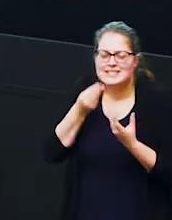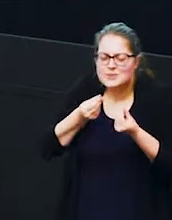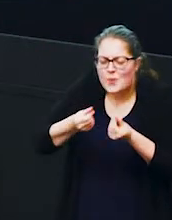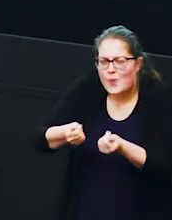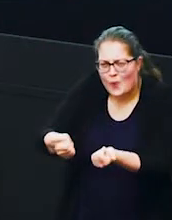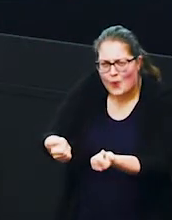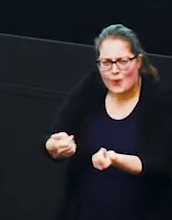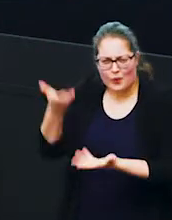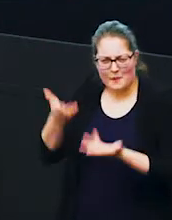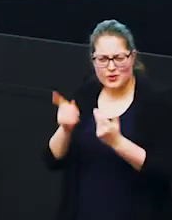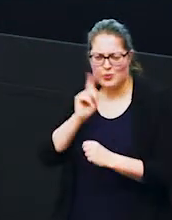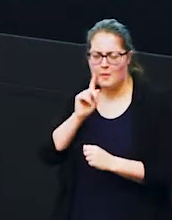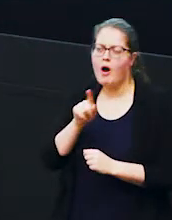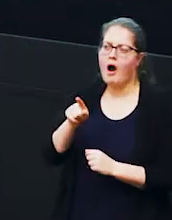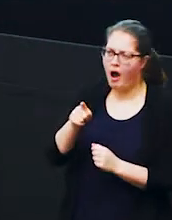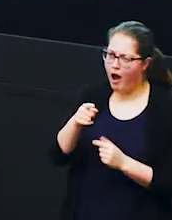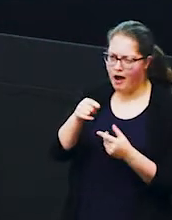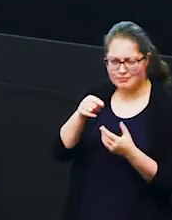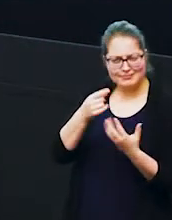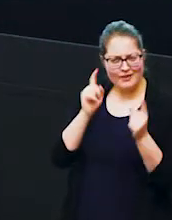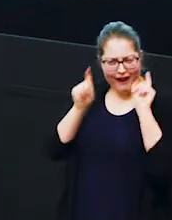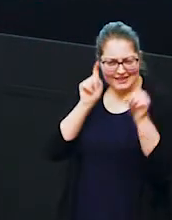okay interesting so there's lots of ideas let's have a quick look so